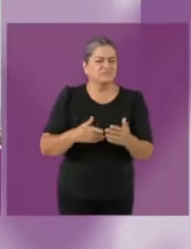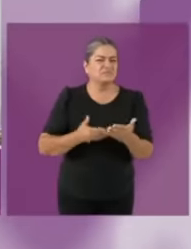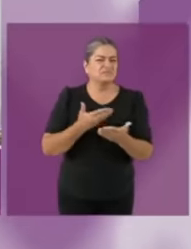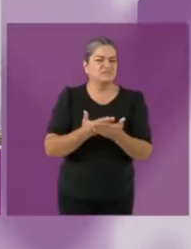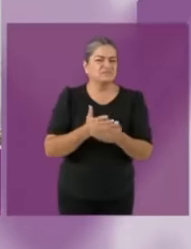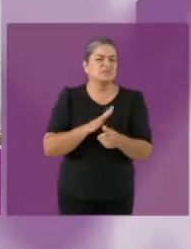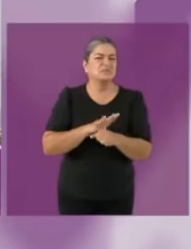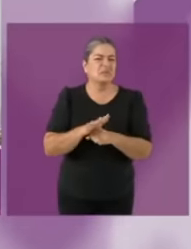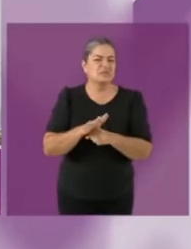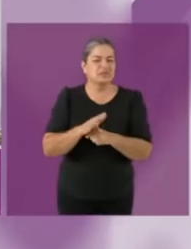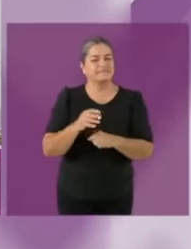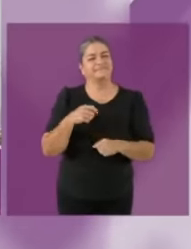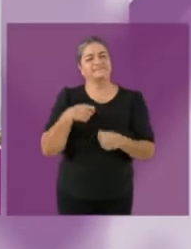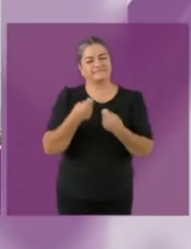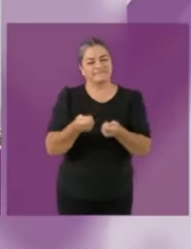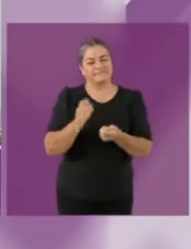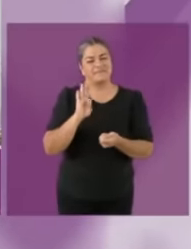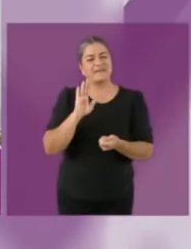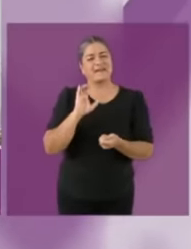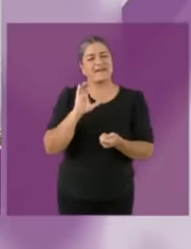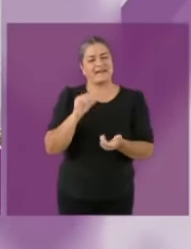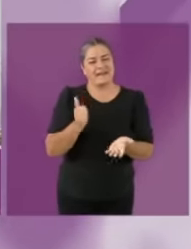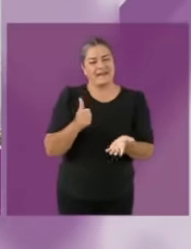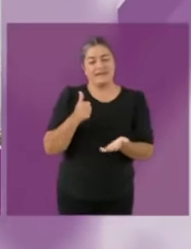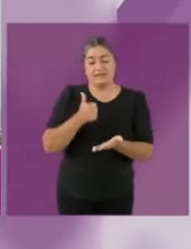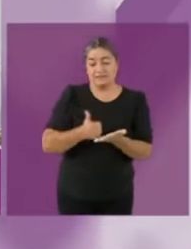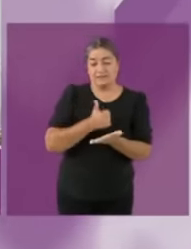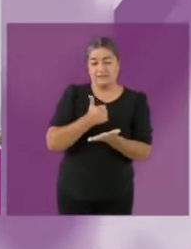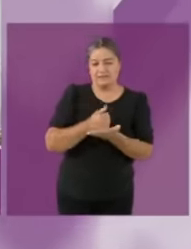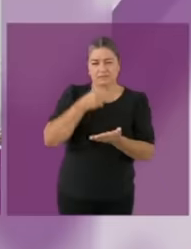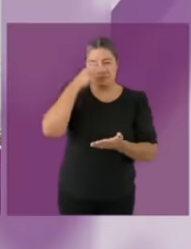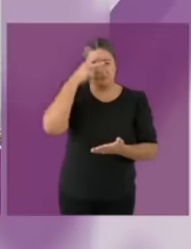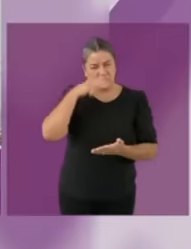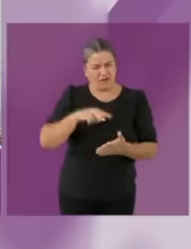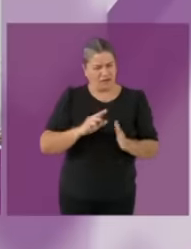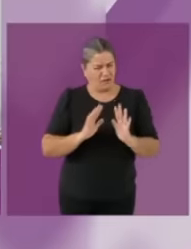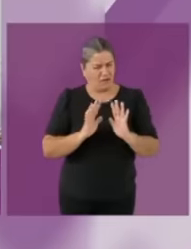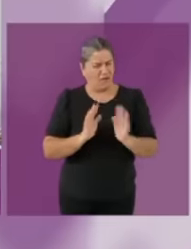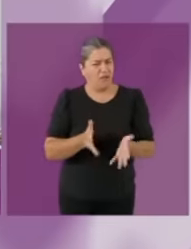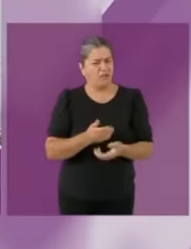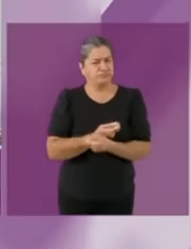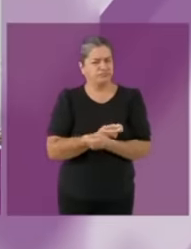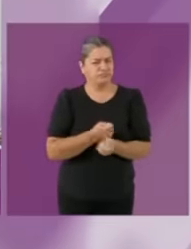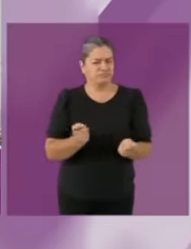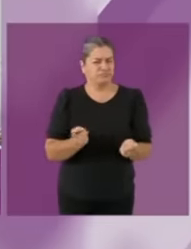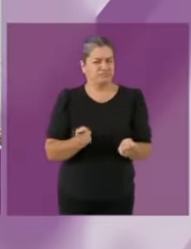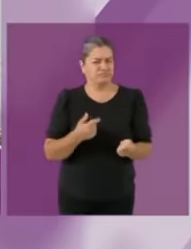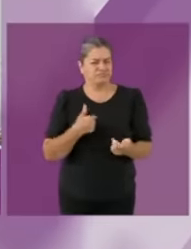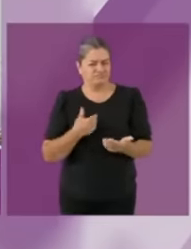I am the only one who has results of the three of us who are here and we are going to do it at the national level.